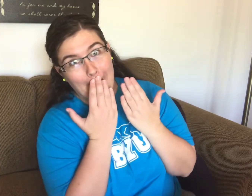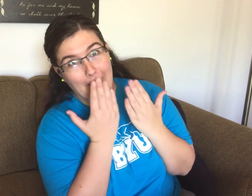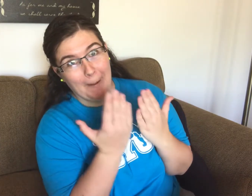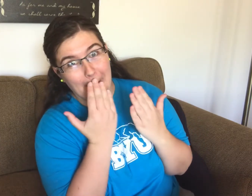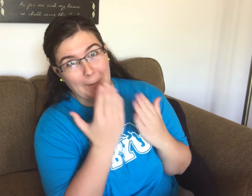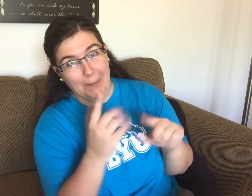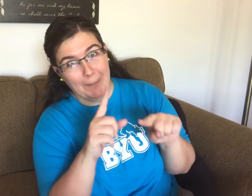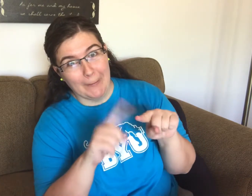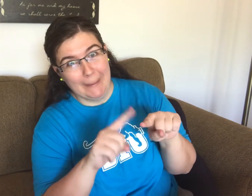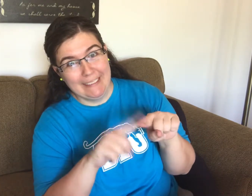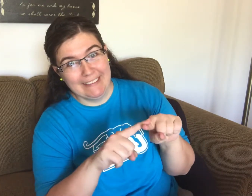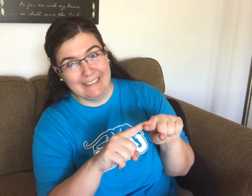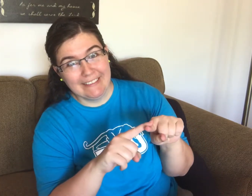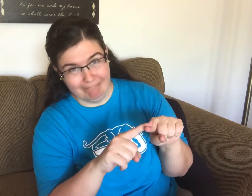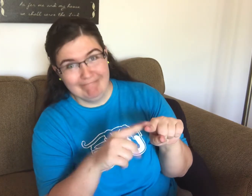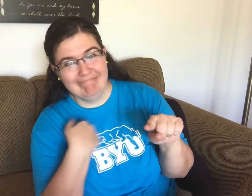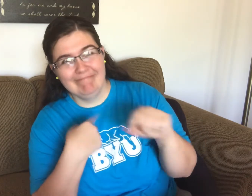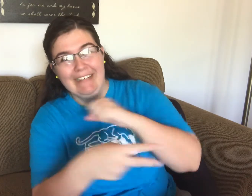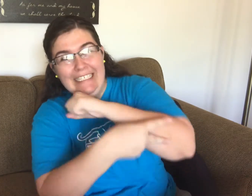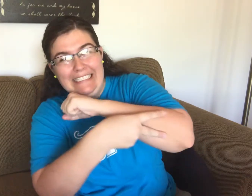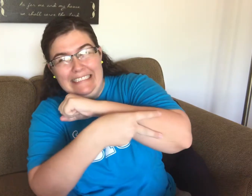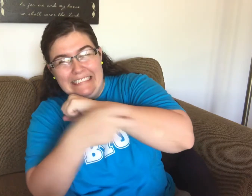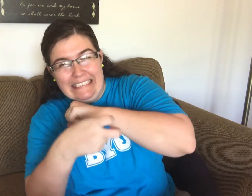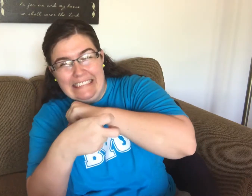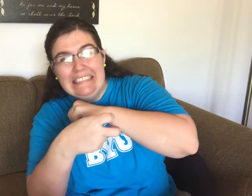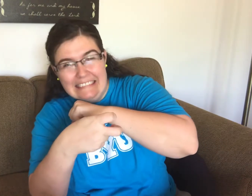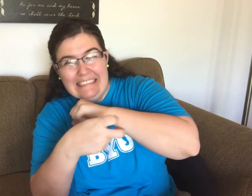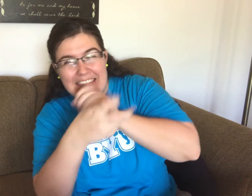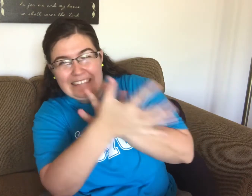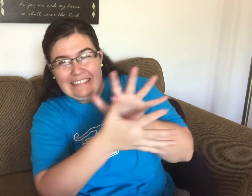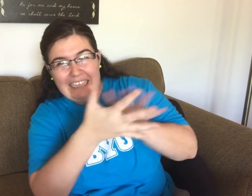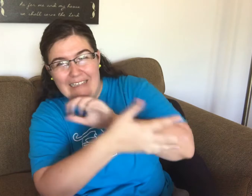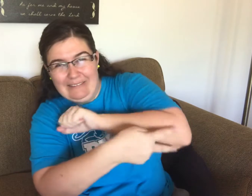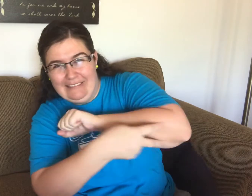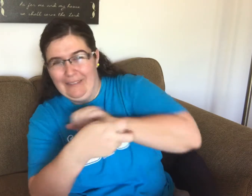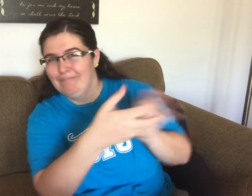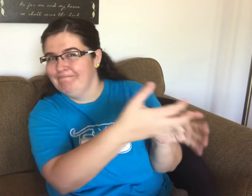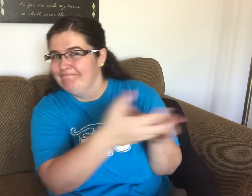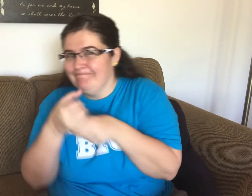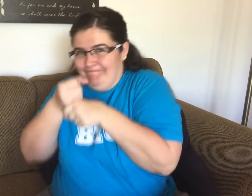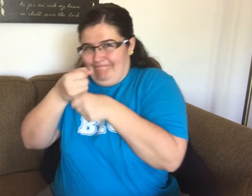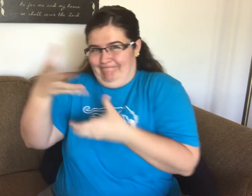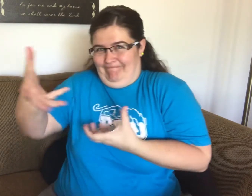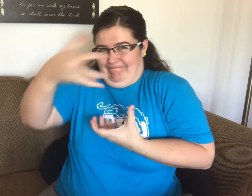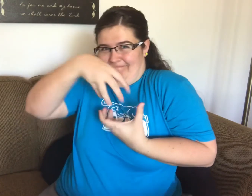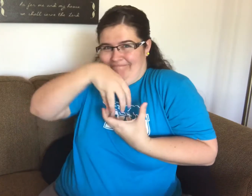So, I'll just tell Greece thanks, steal their fascinating sign,